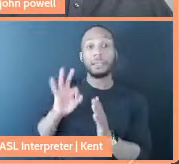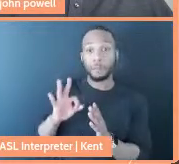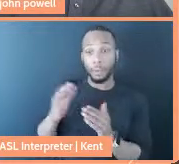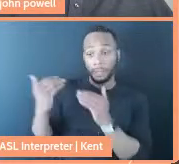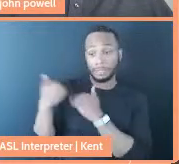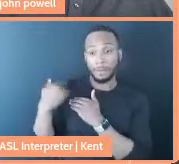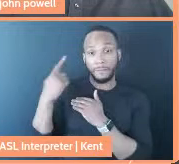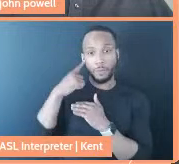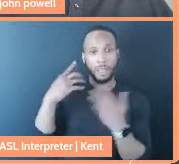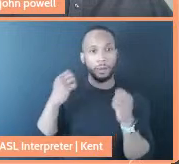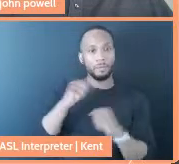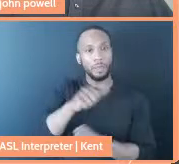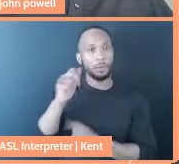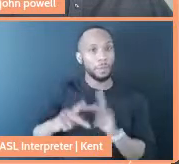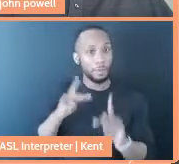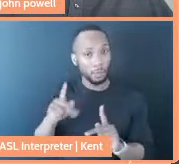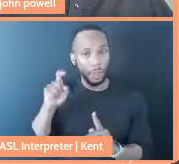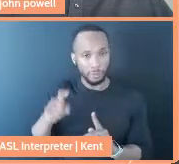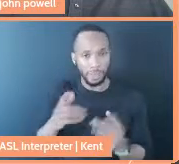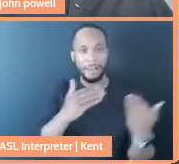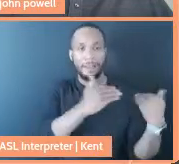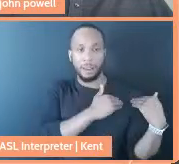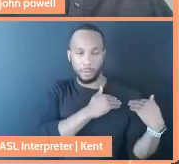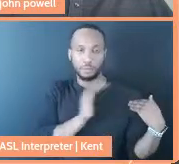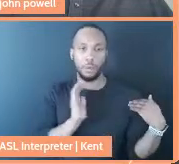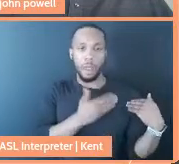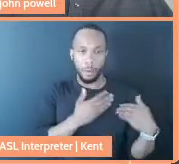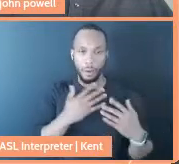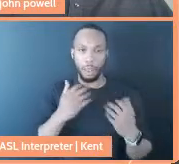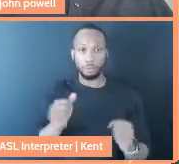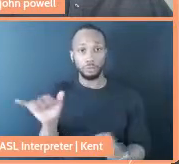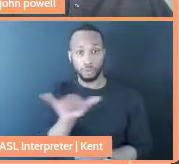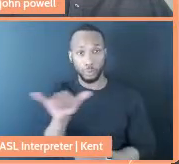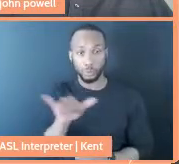you have to be accountable to our health. And so this is not as black and white as right as